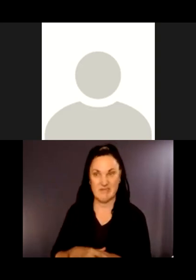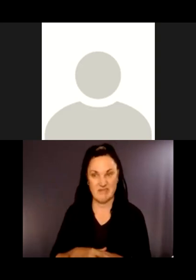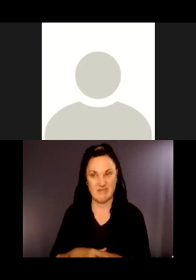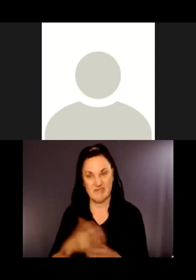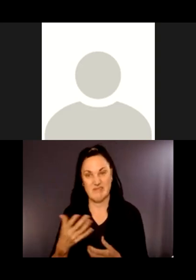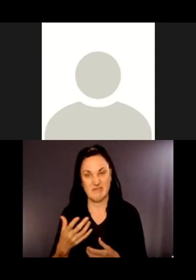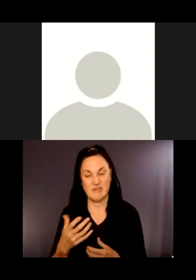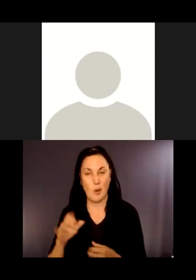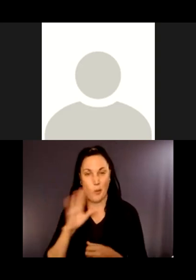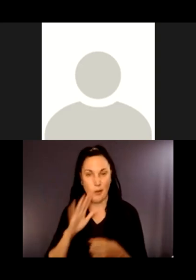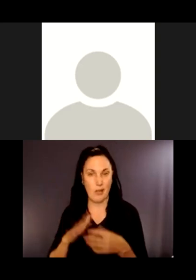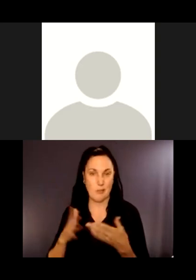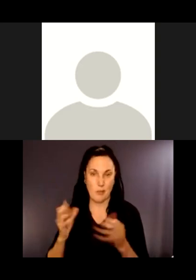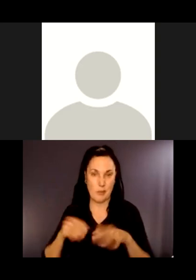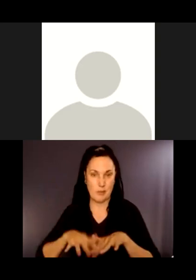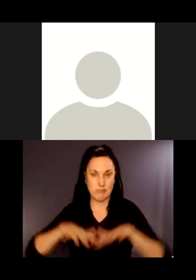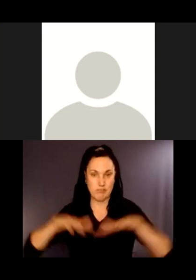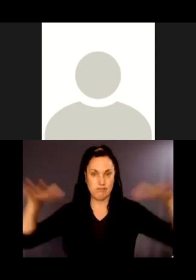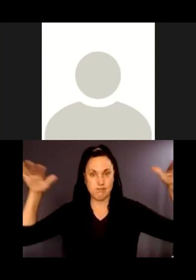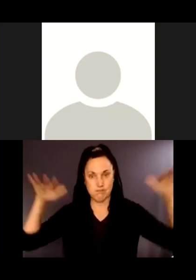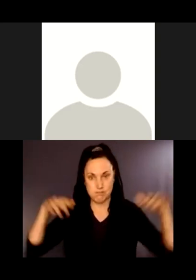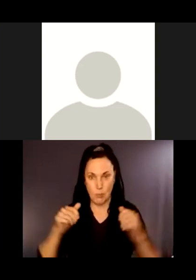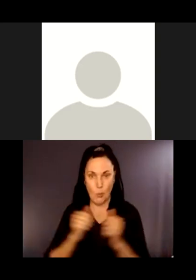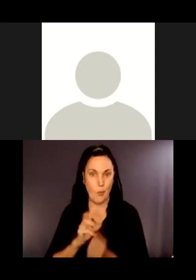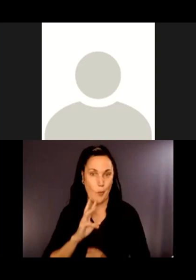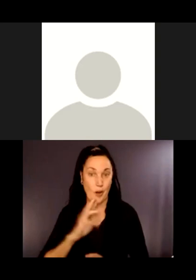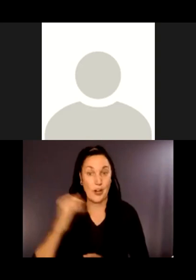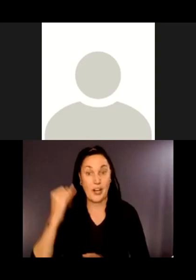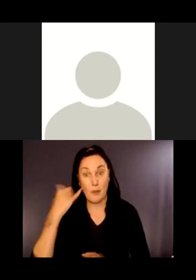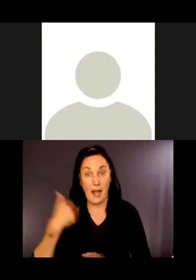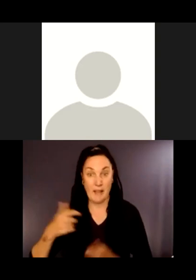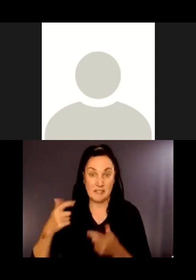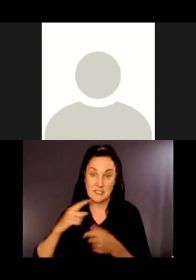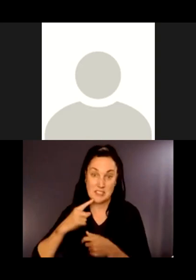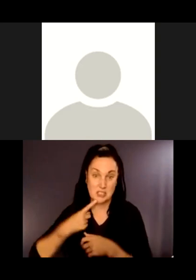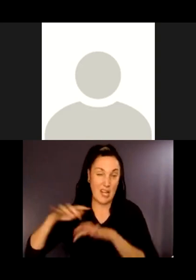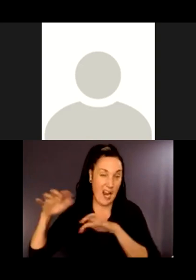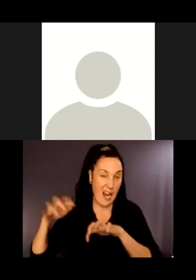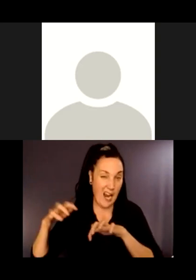get washed out or covered with water. Something to consider. Right, it is a maintenance issue.